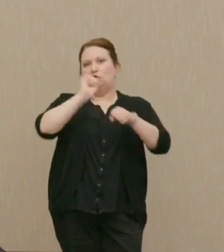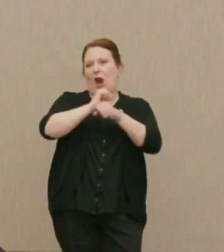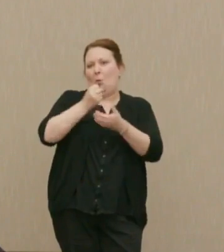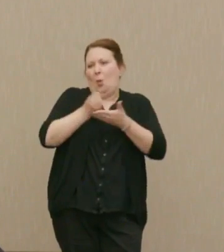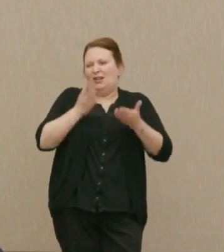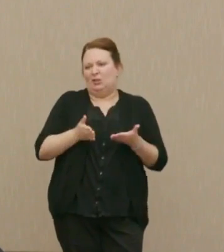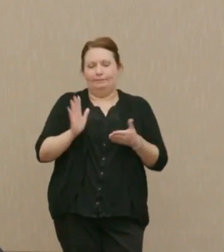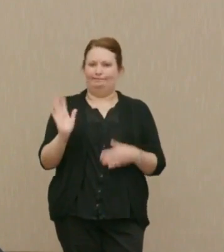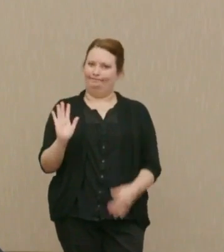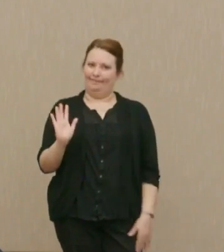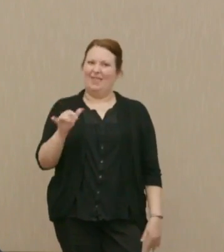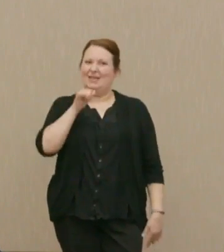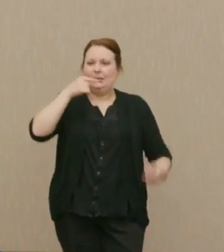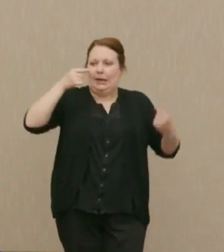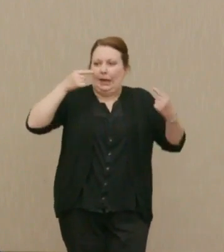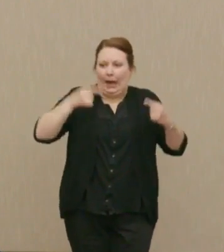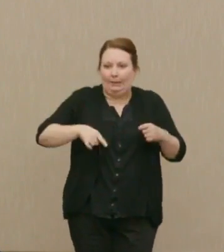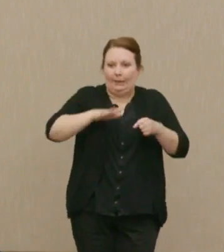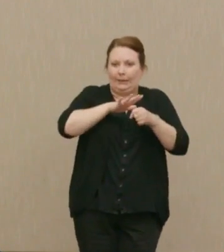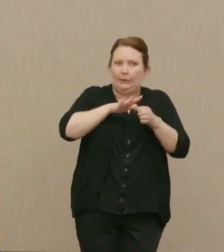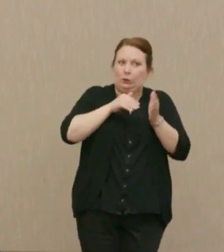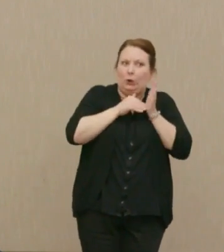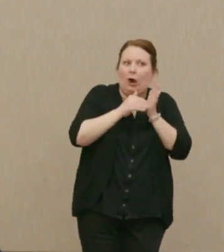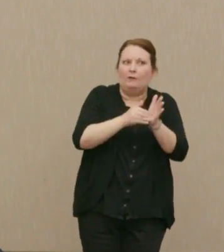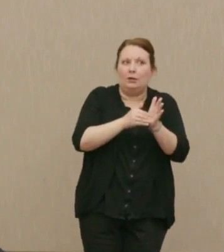Those don't occur nearly as much as we need.